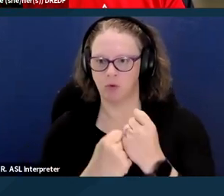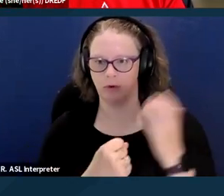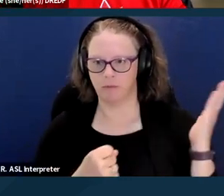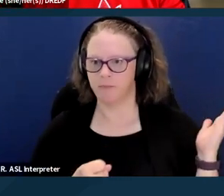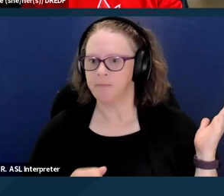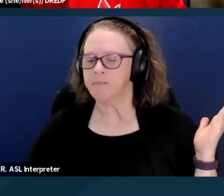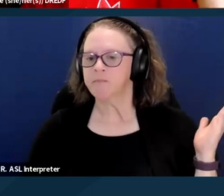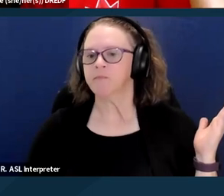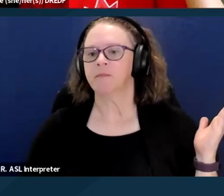You know, it's a pretty,